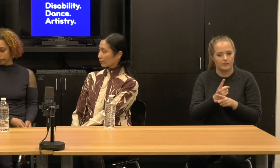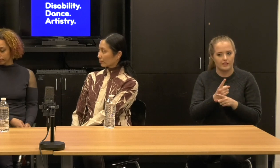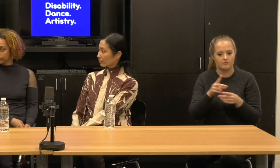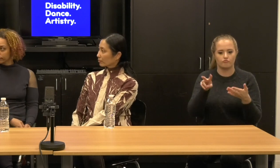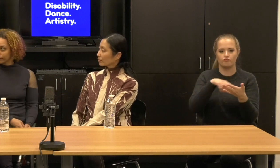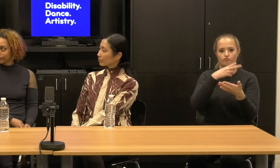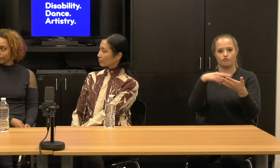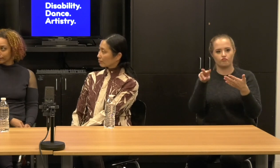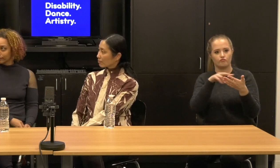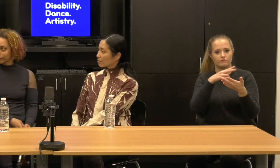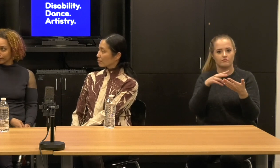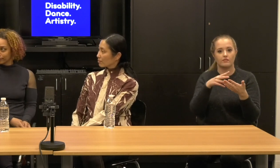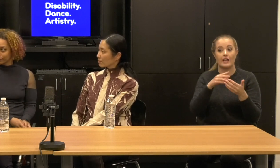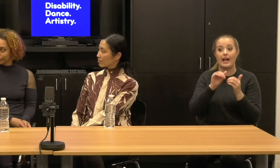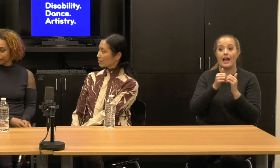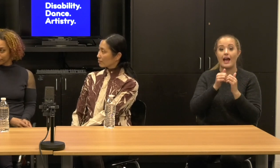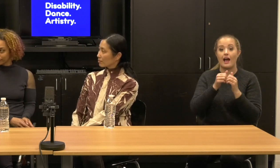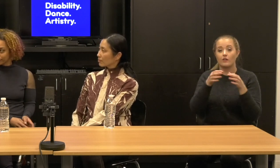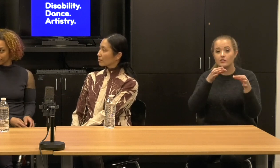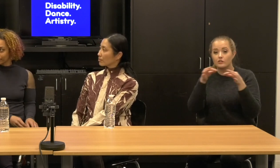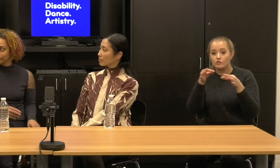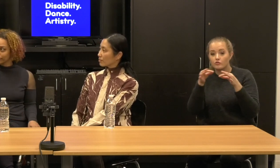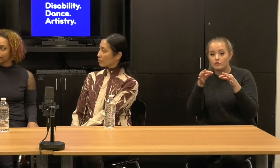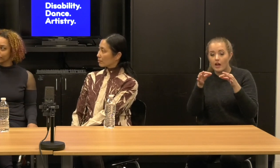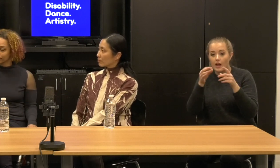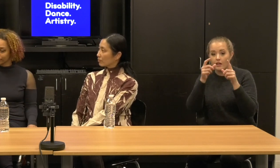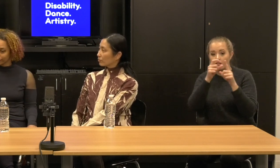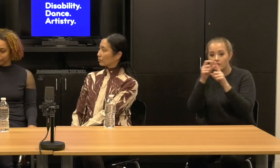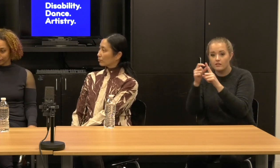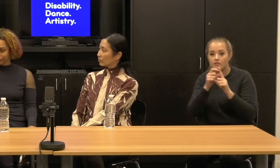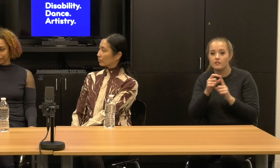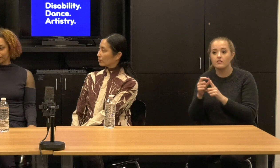audio description is this protocol that allows dance to do something totally new.